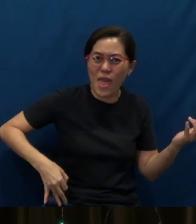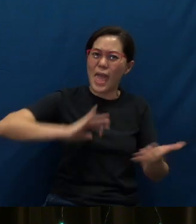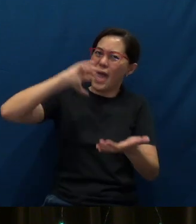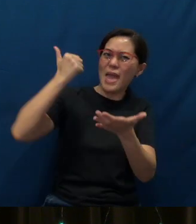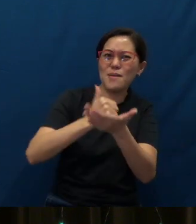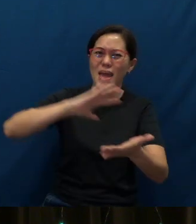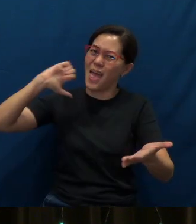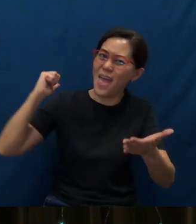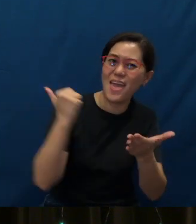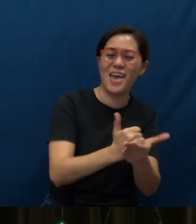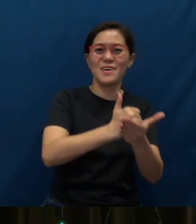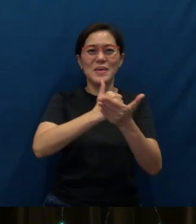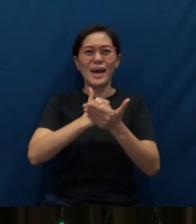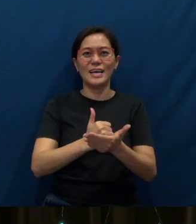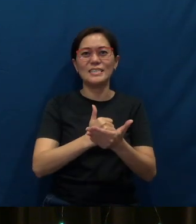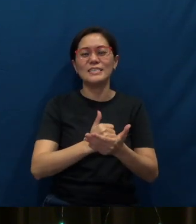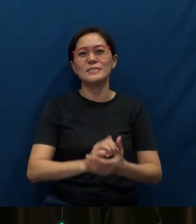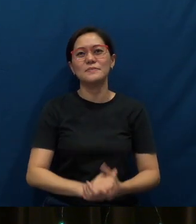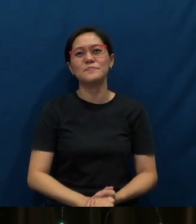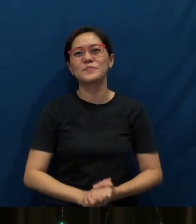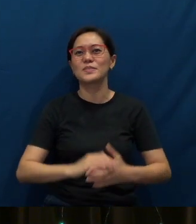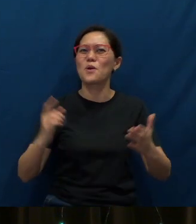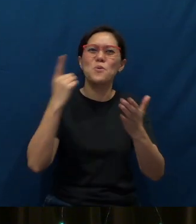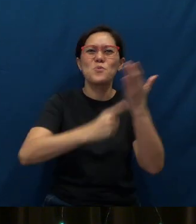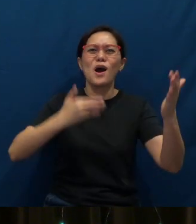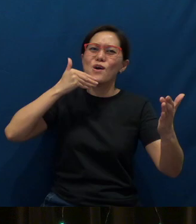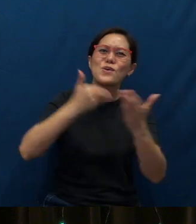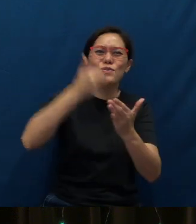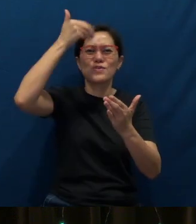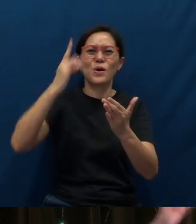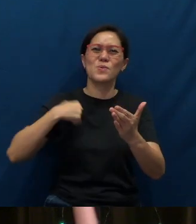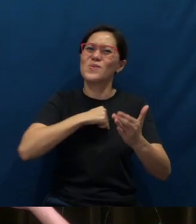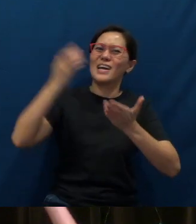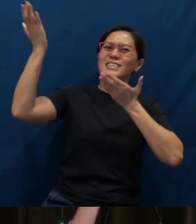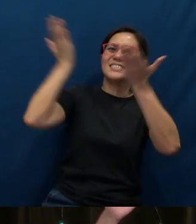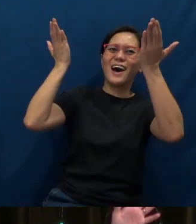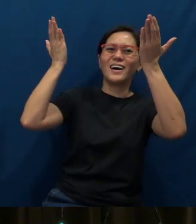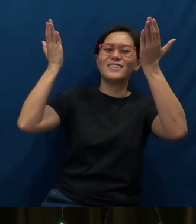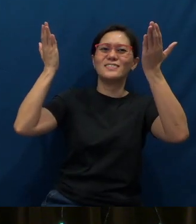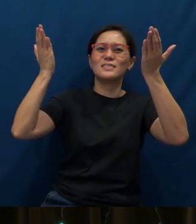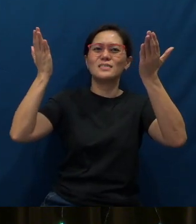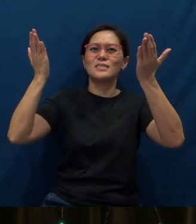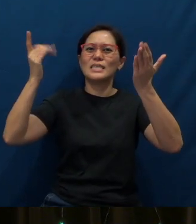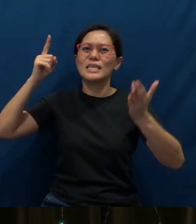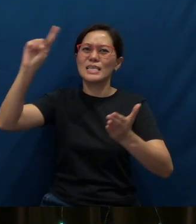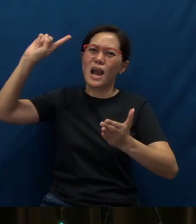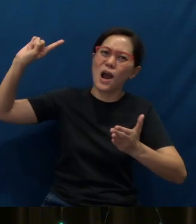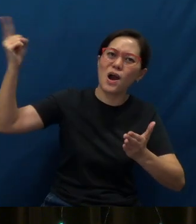Amen! Amen! Oh, what a good God we serve! He alone deserves our praises.